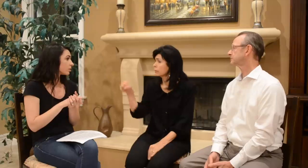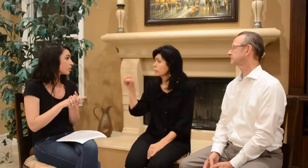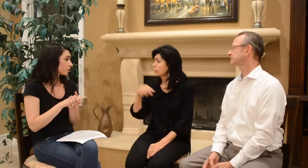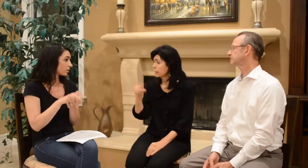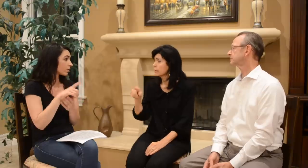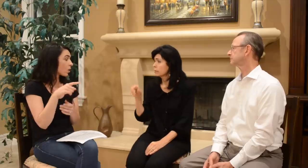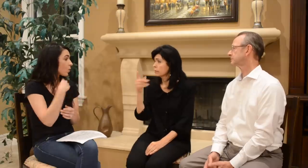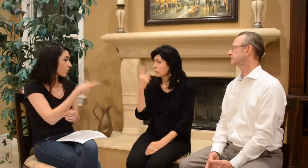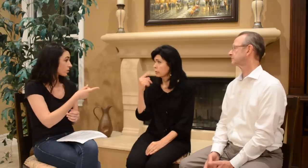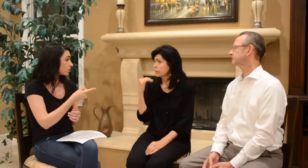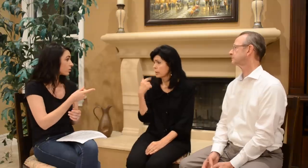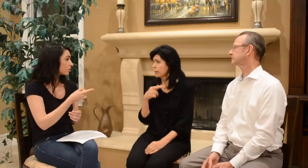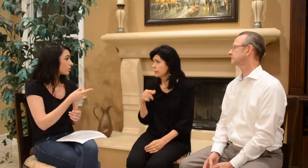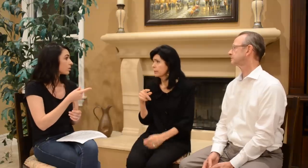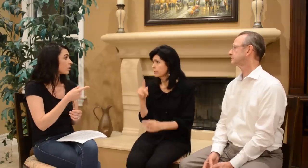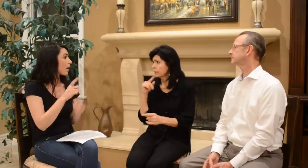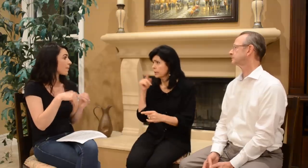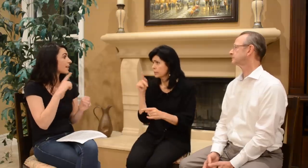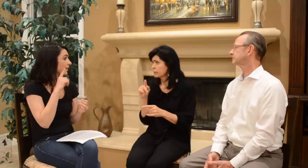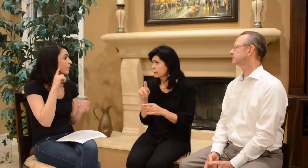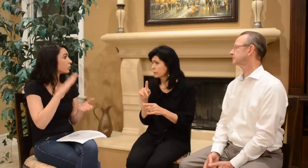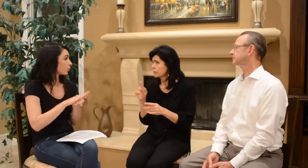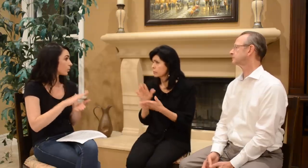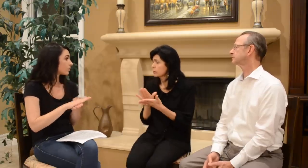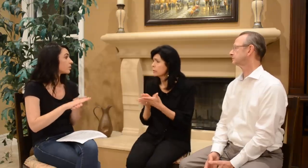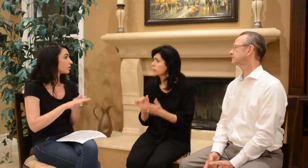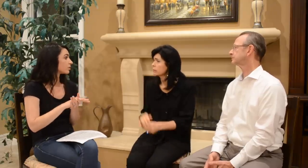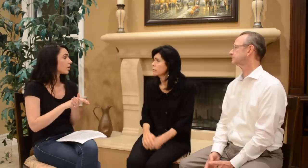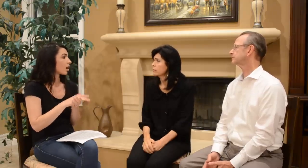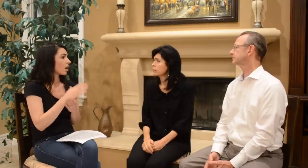Yes- they told us about the deaf schools.